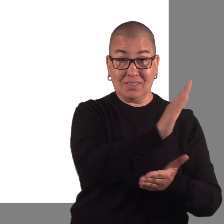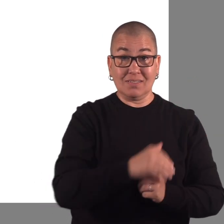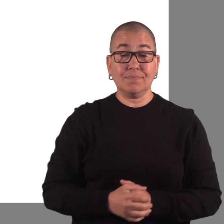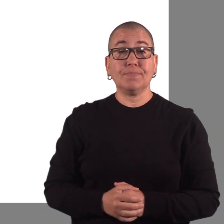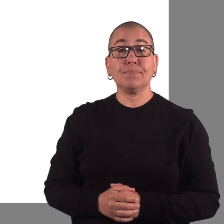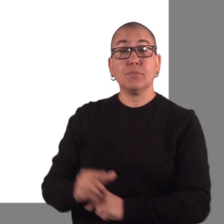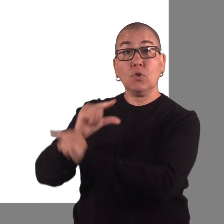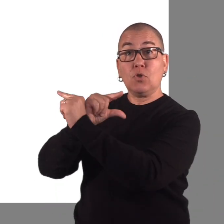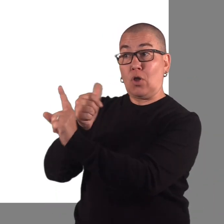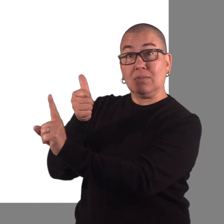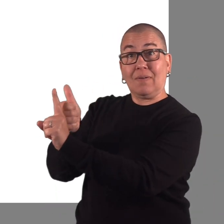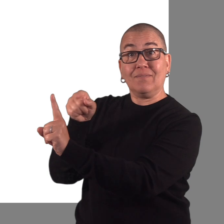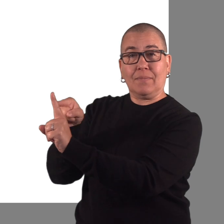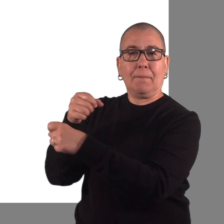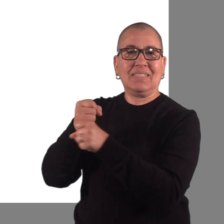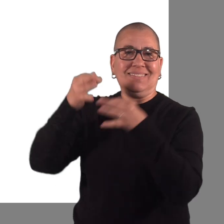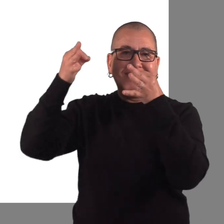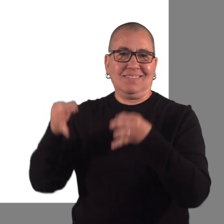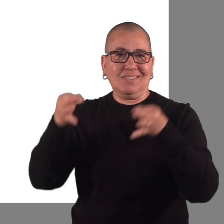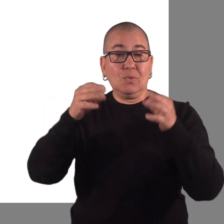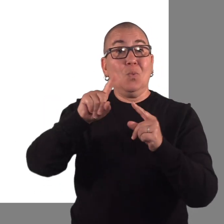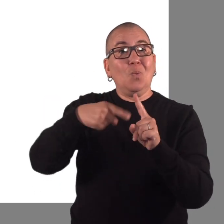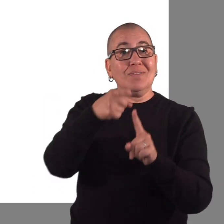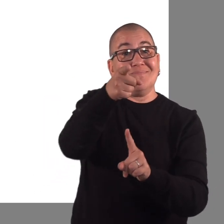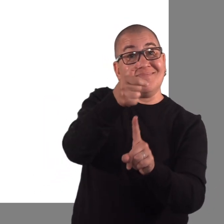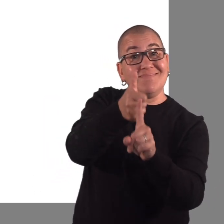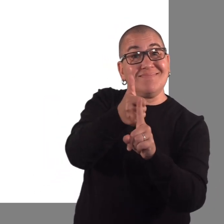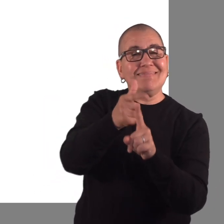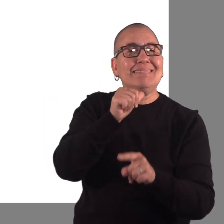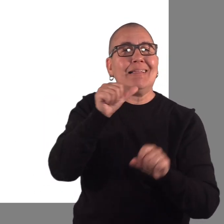Guardians make decisions when it is determined you are unable